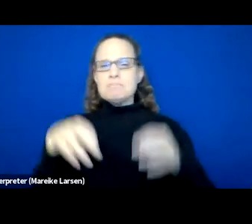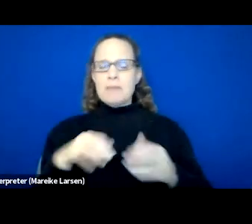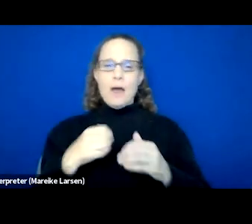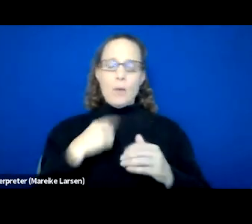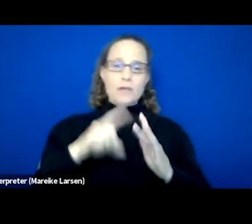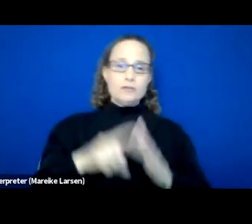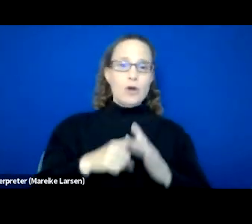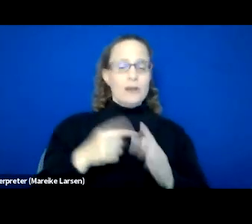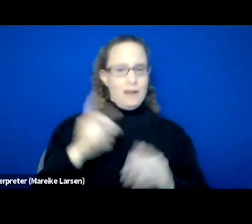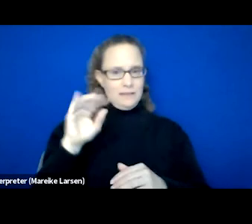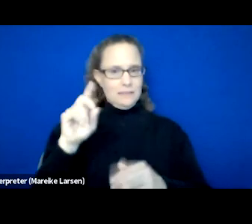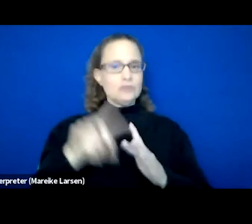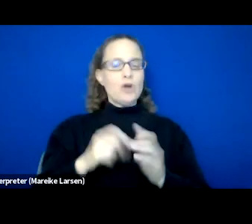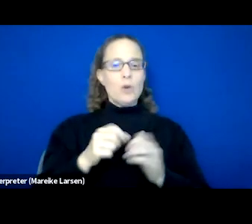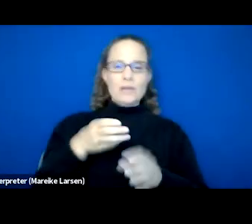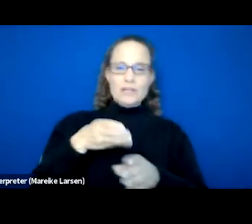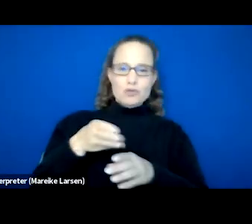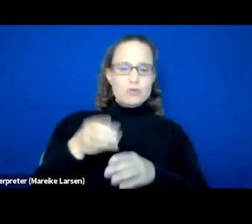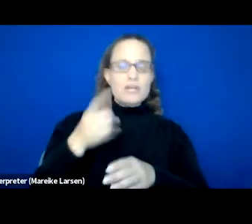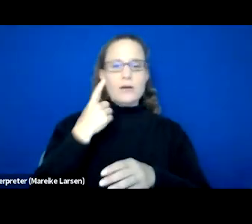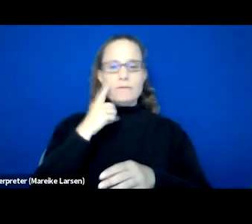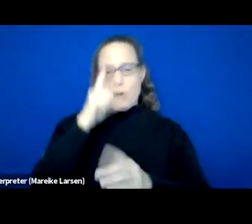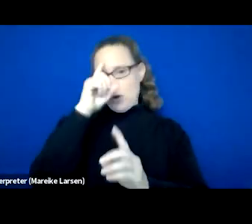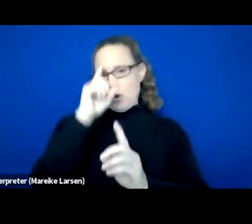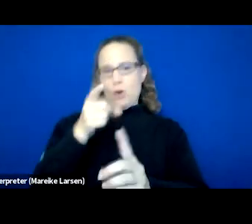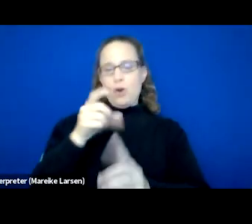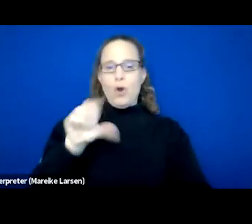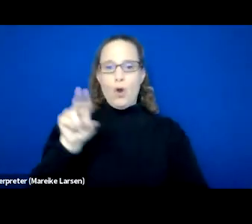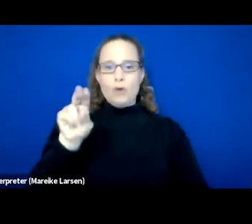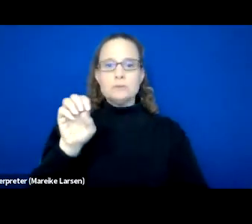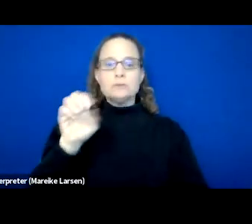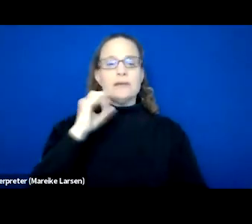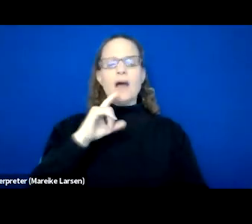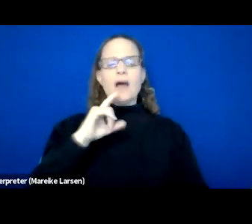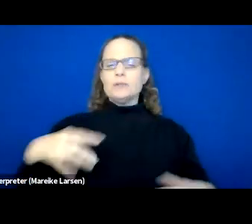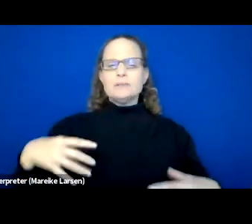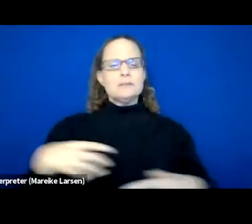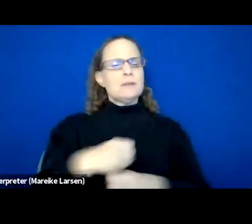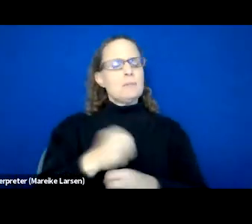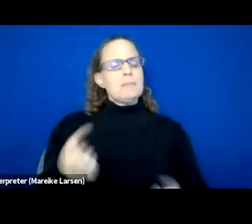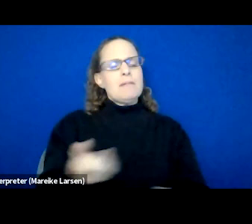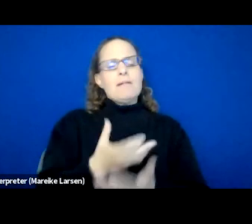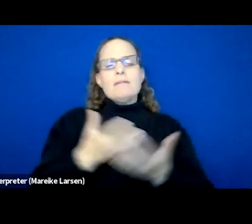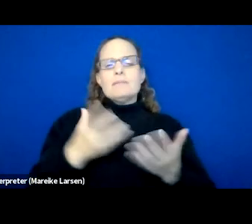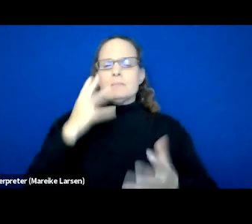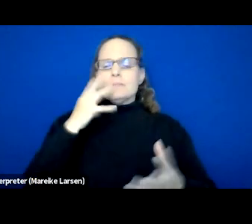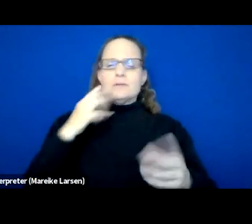I did start with Career for a Cause. And if I can just sum everything up and accumulate everything it was most incredibly experience